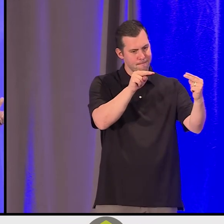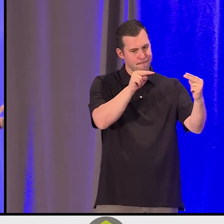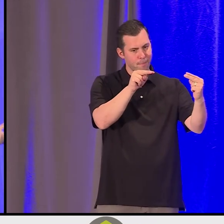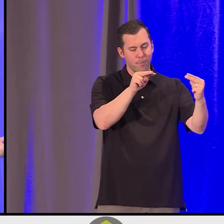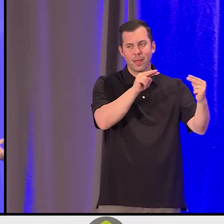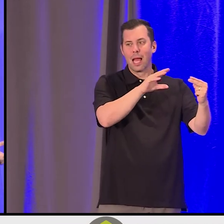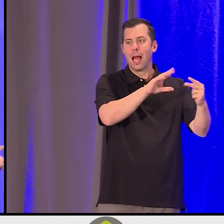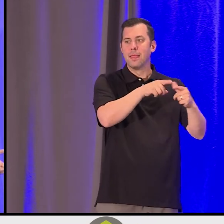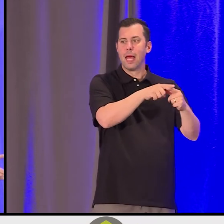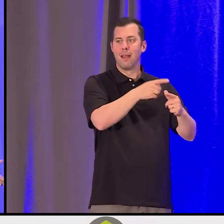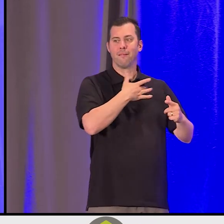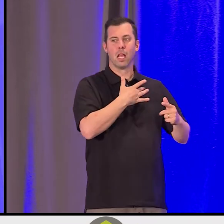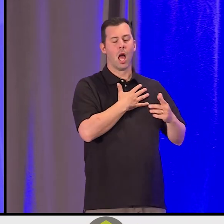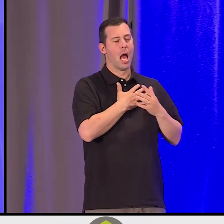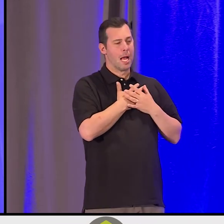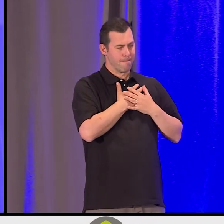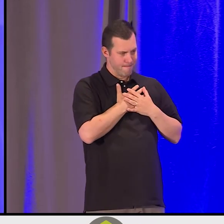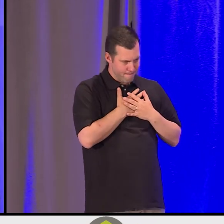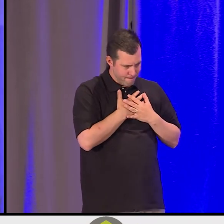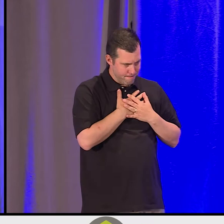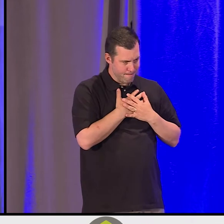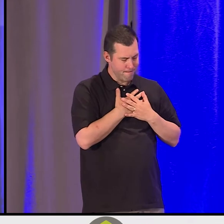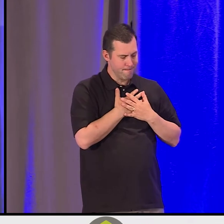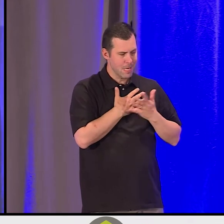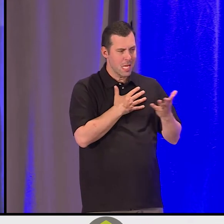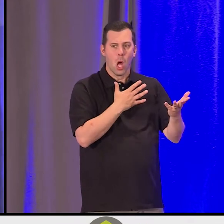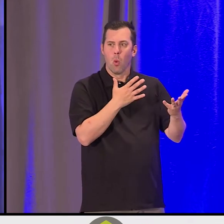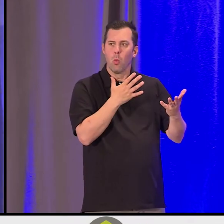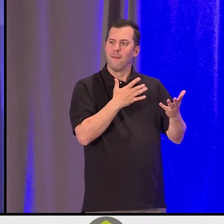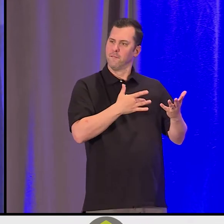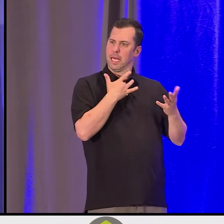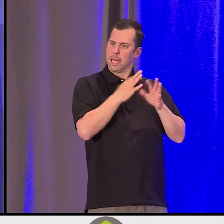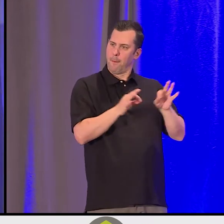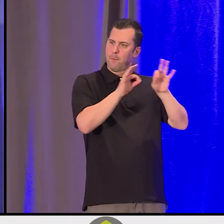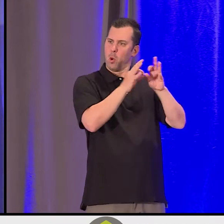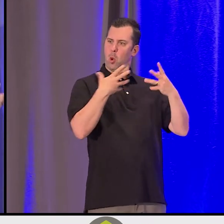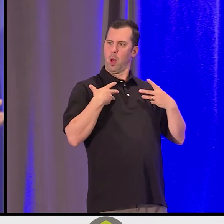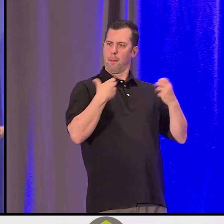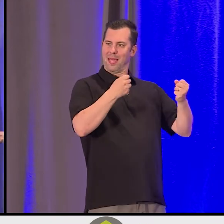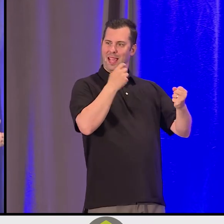And for our people, that extends to Bear in this story, and it extends to all living things.